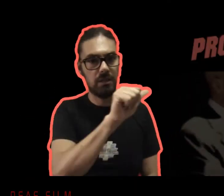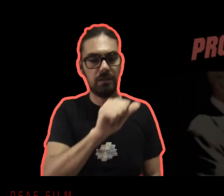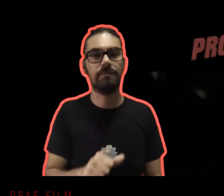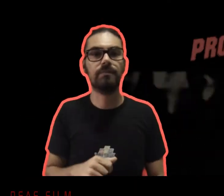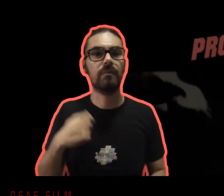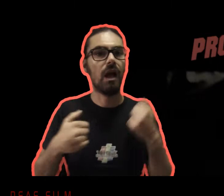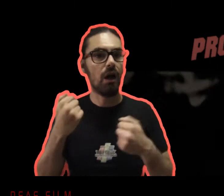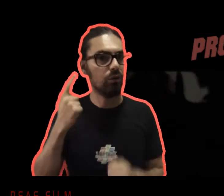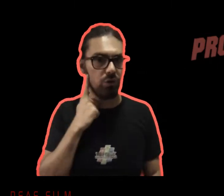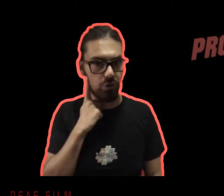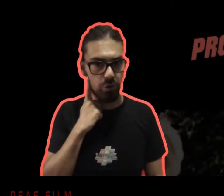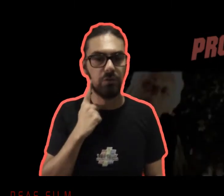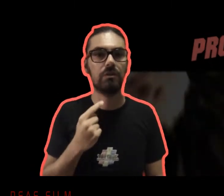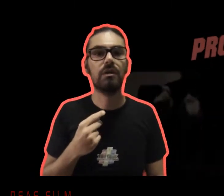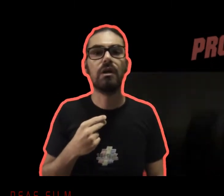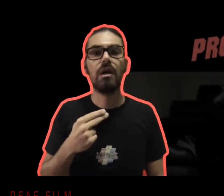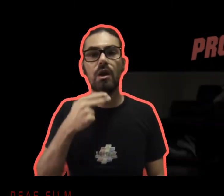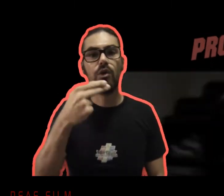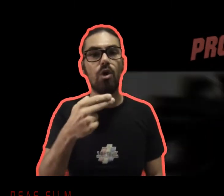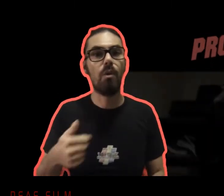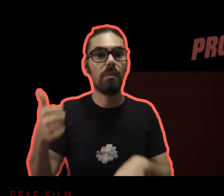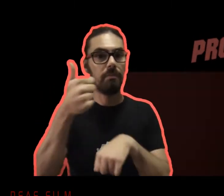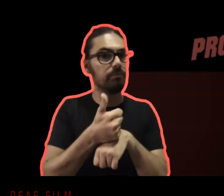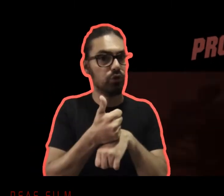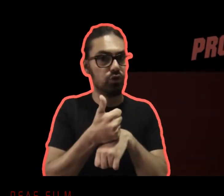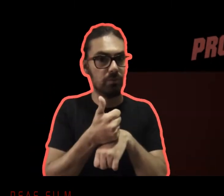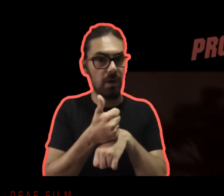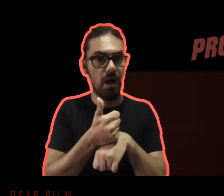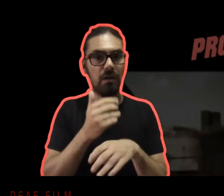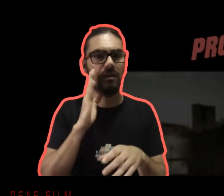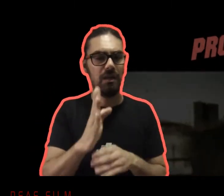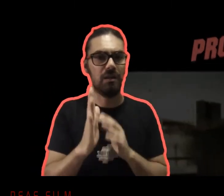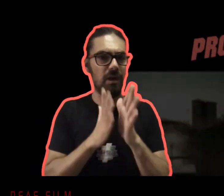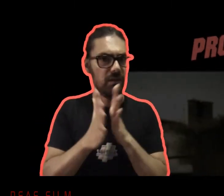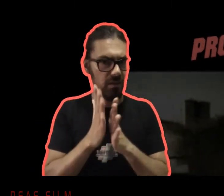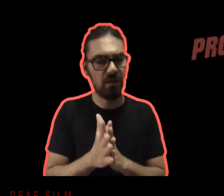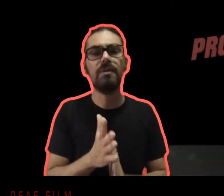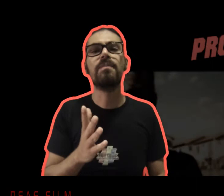all in LIS, with deaf actors. The names of the characters directly into signs: